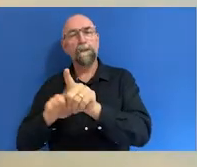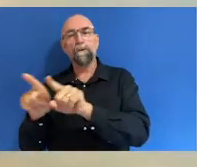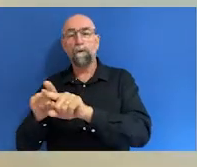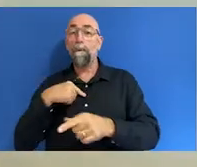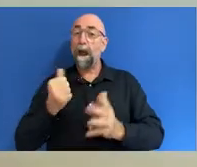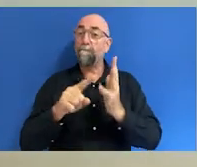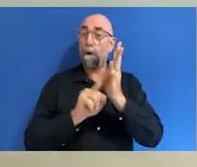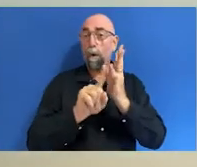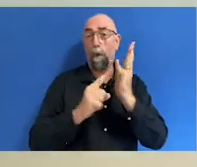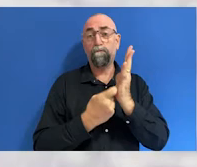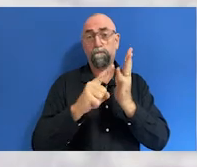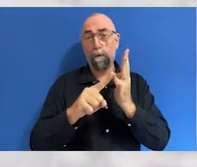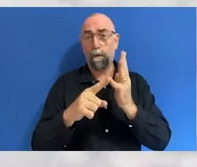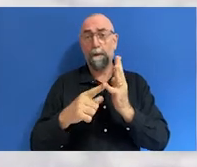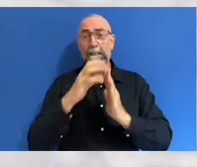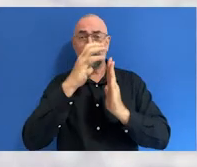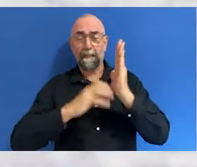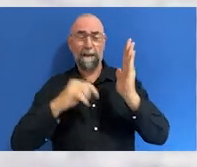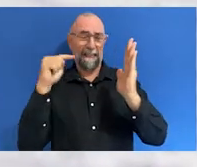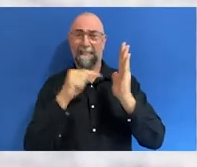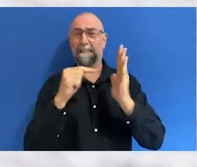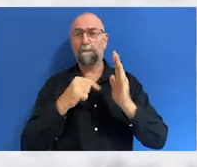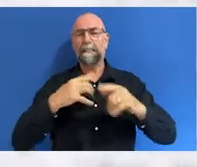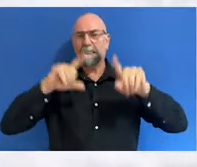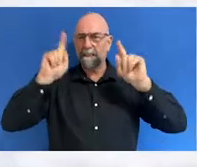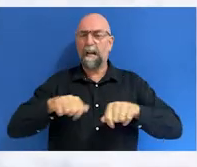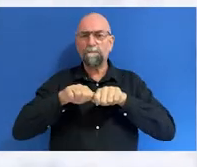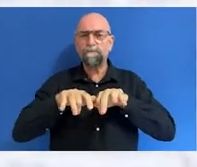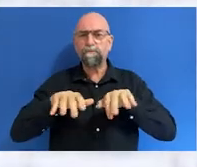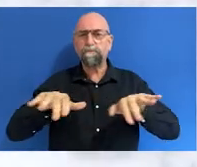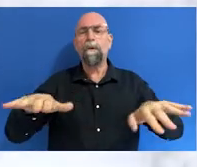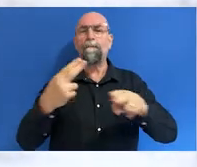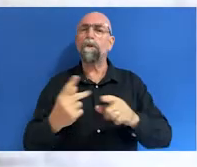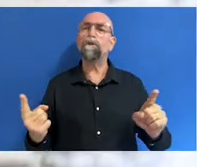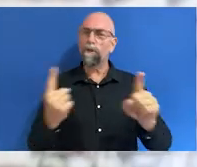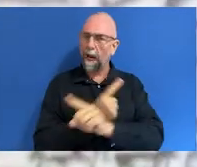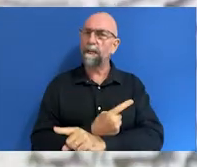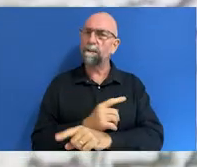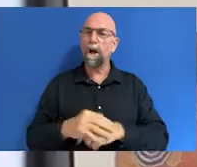continues to gain momentum and intensified voice for change. I encourage you to continue